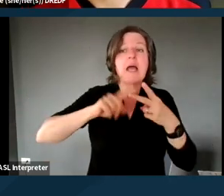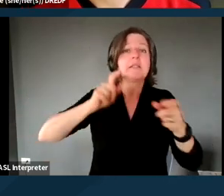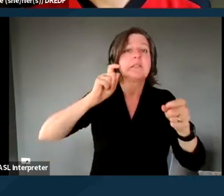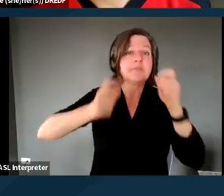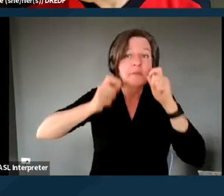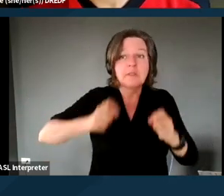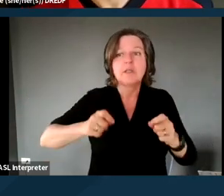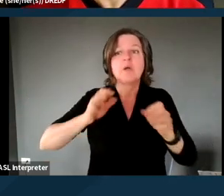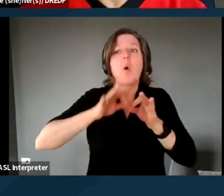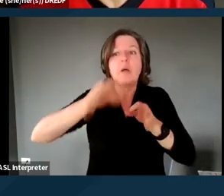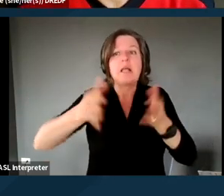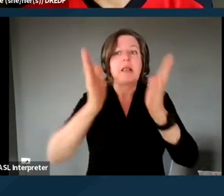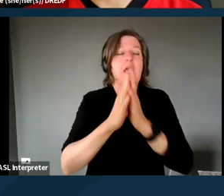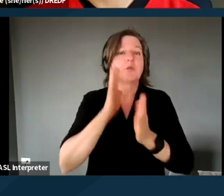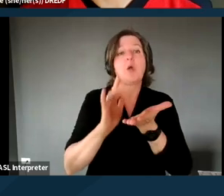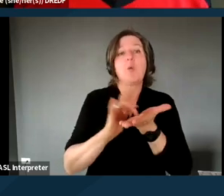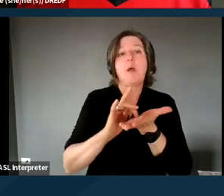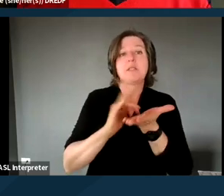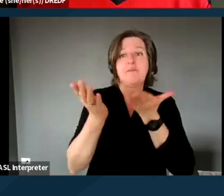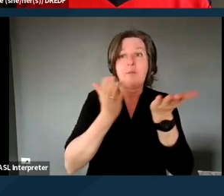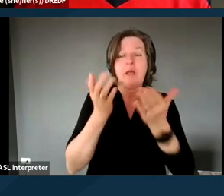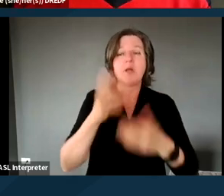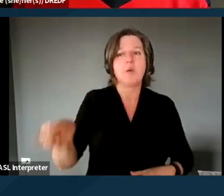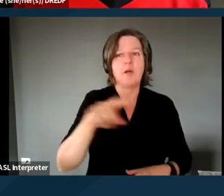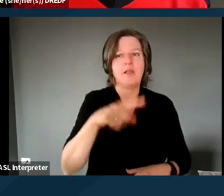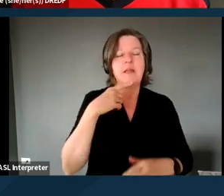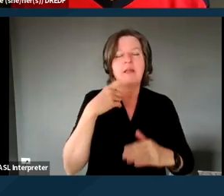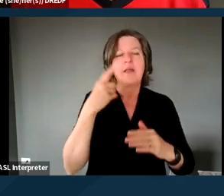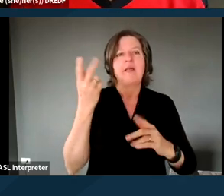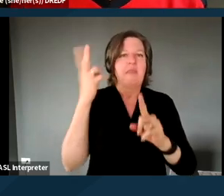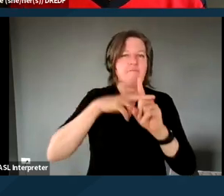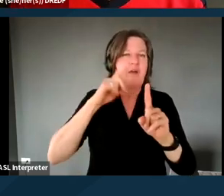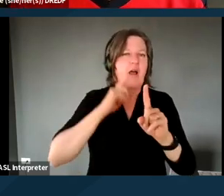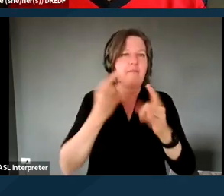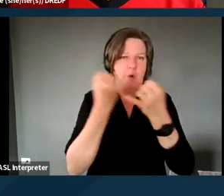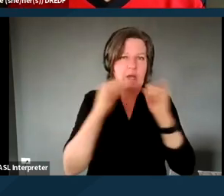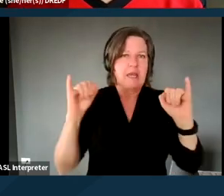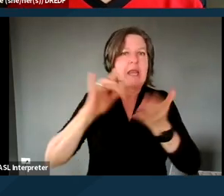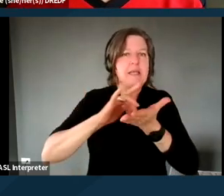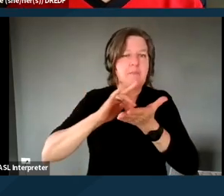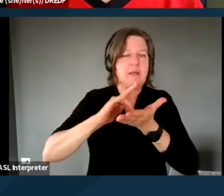then you would file for an independent medical review, and DMHC will have people look at it